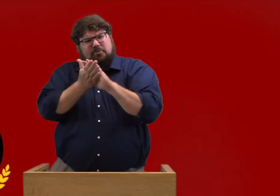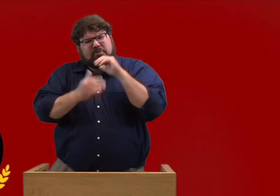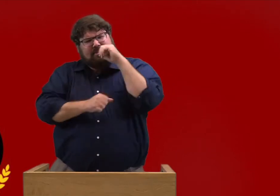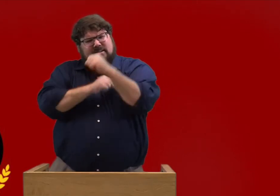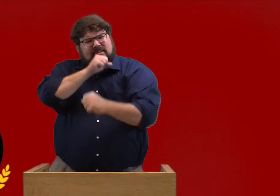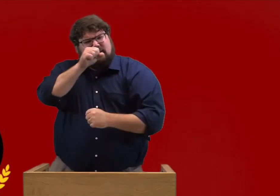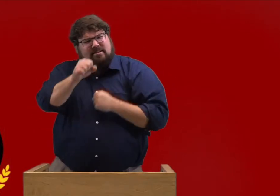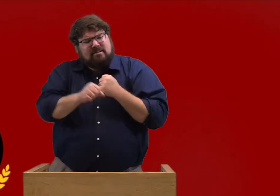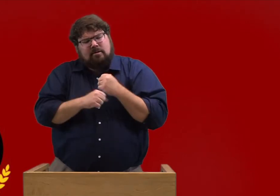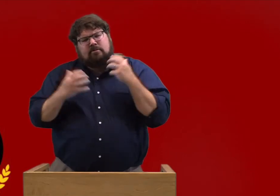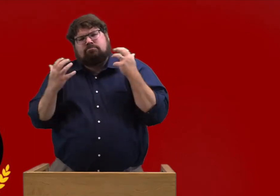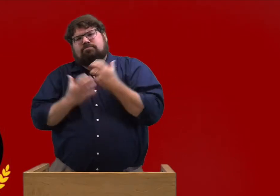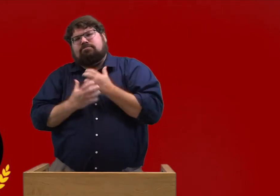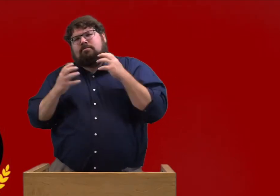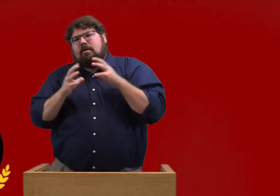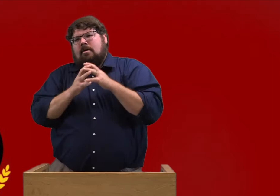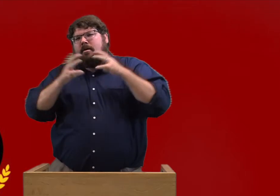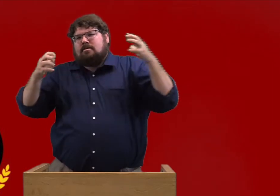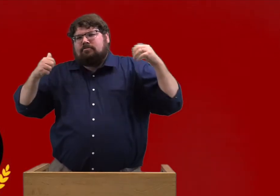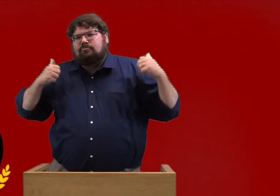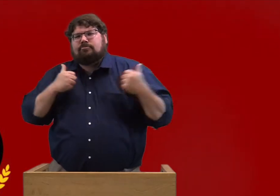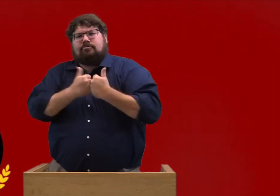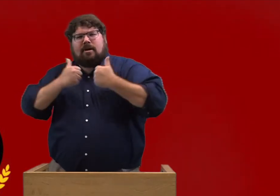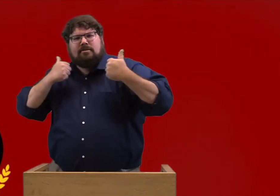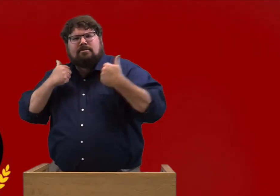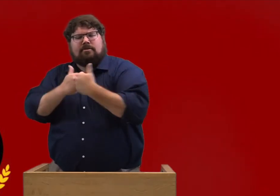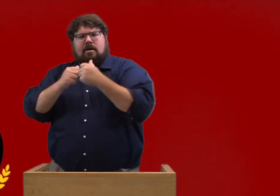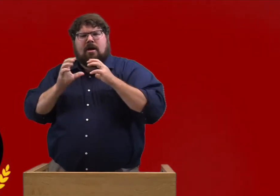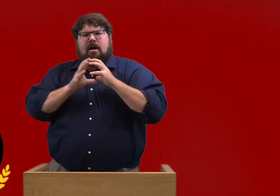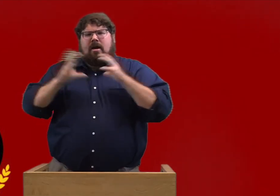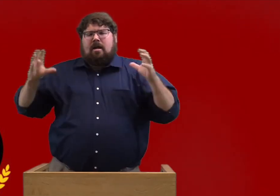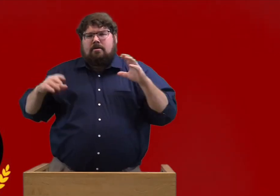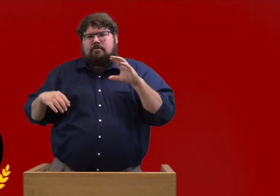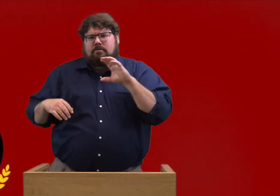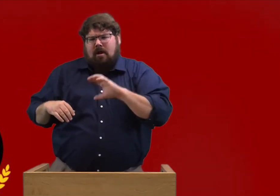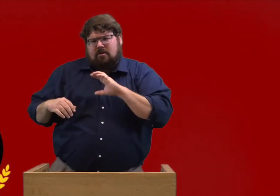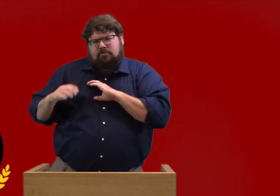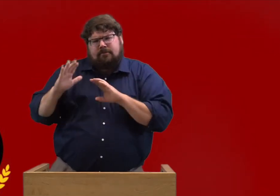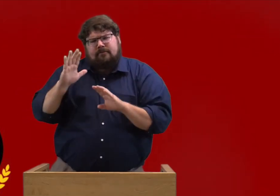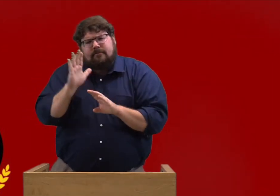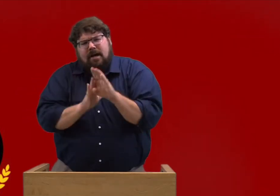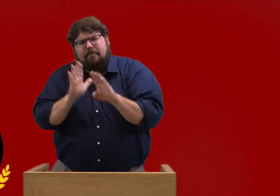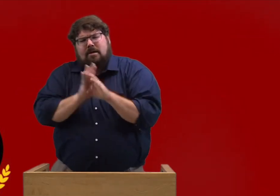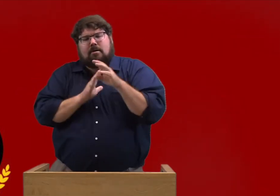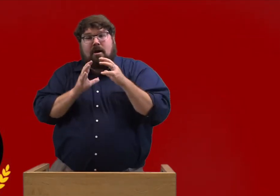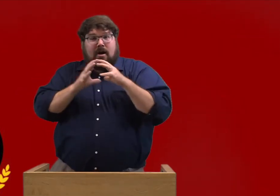You all made it throughout this school year despite all of the challenges.